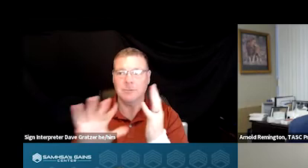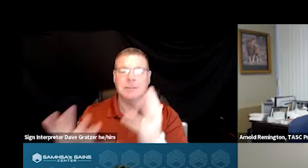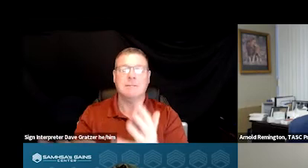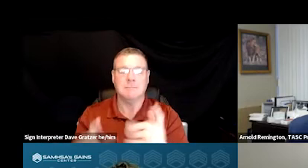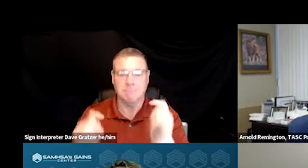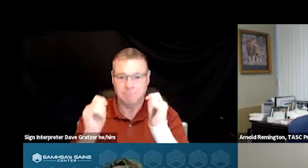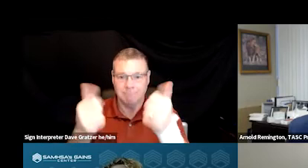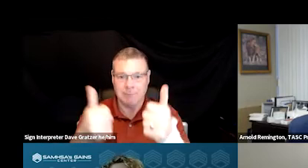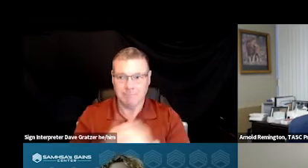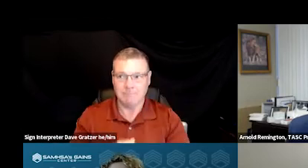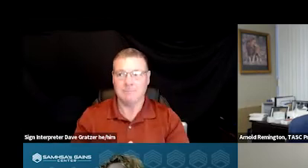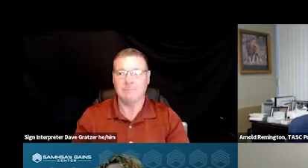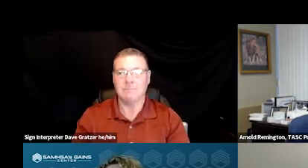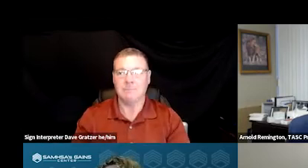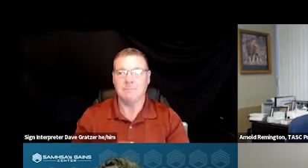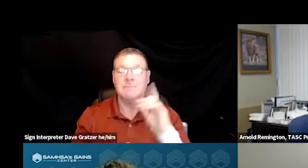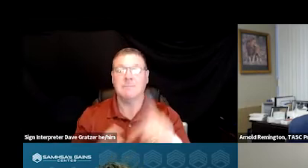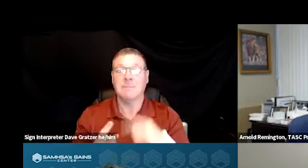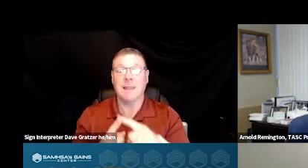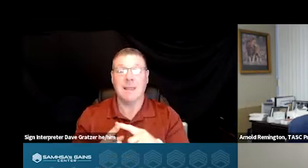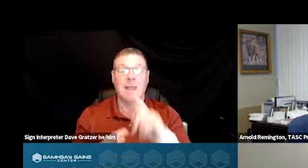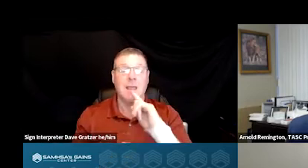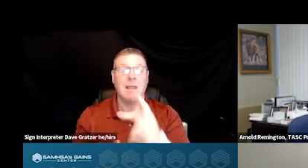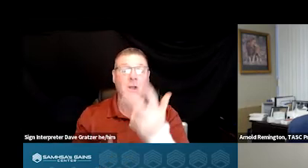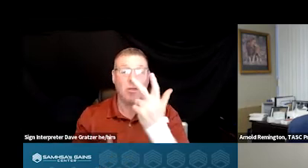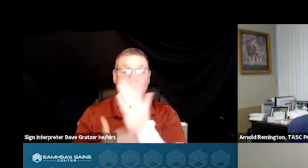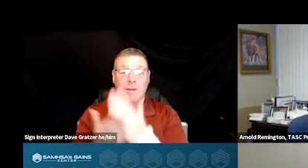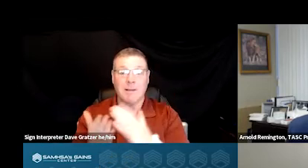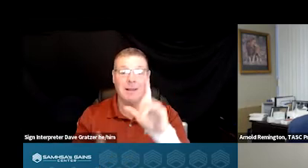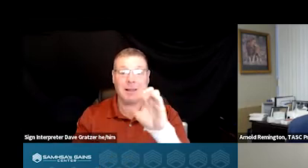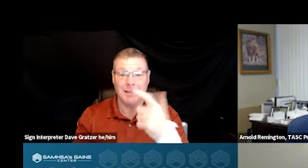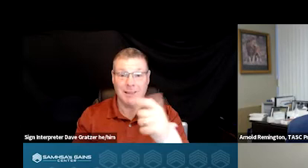And then a couple other things, of the three legs of the stool that I did mention earlier would be